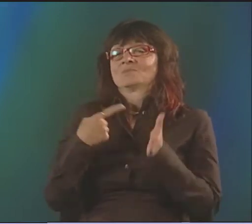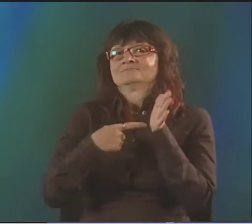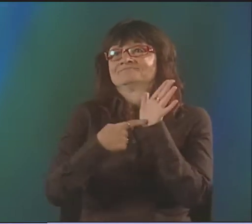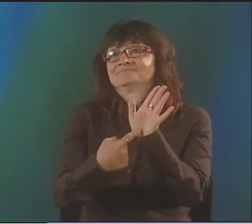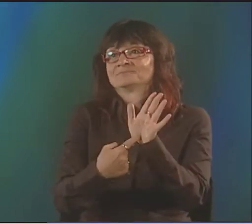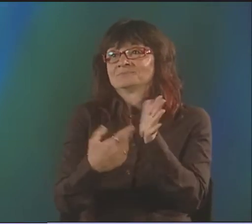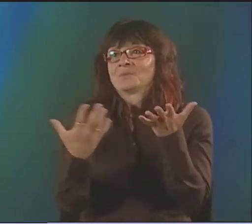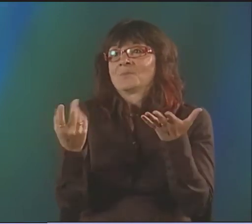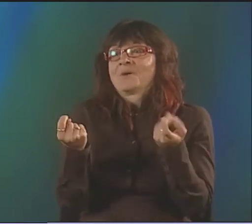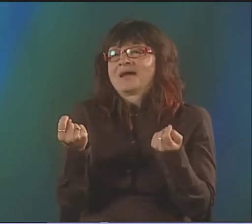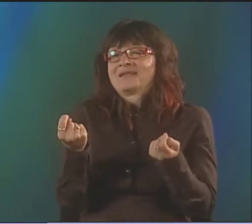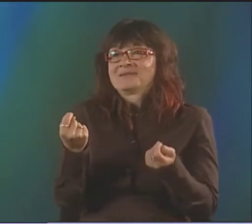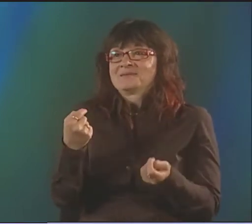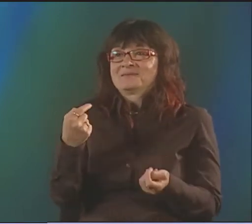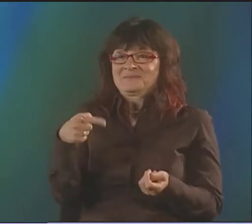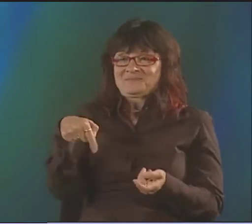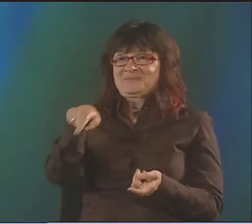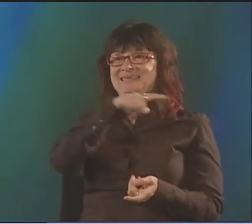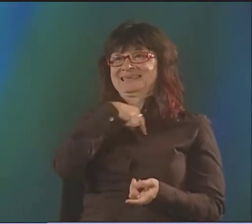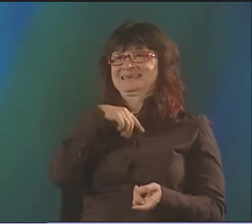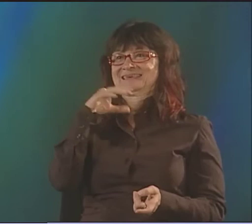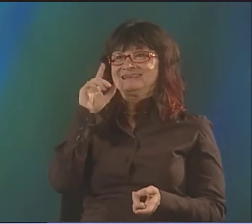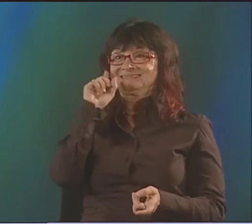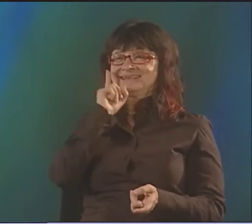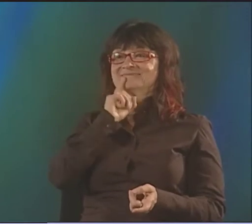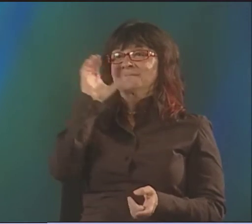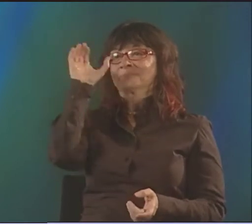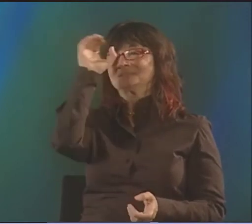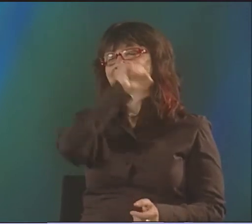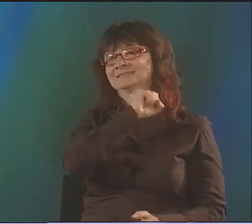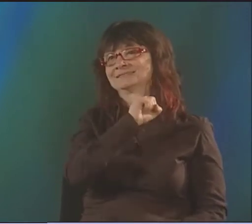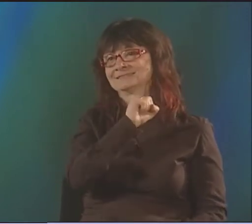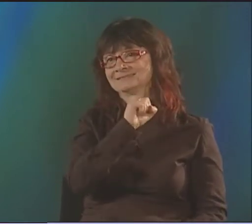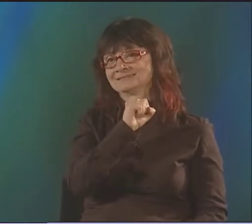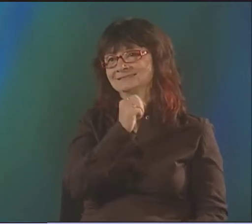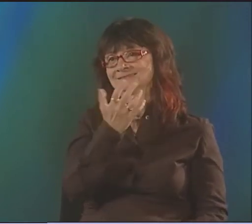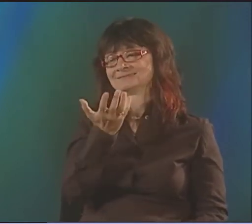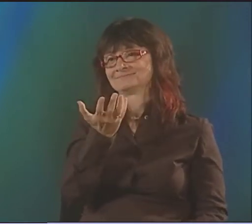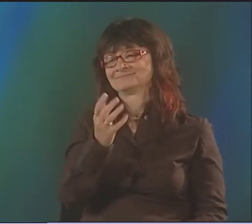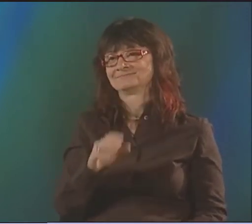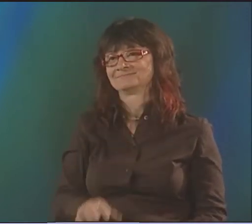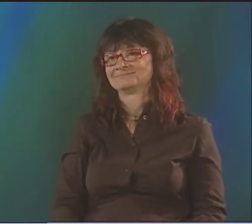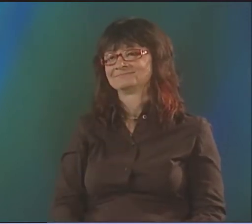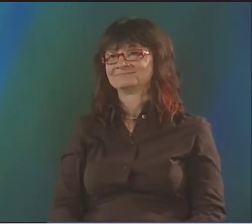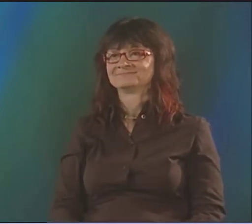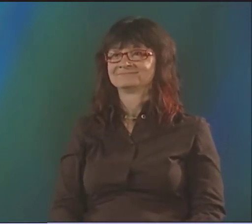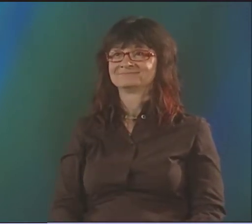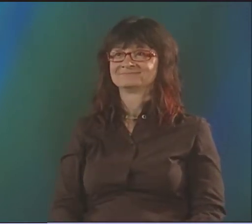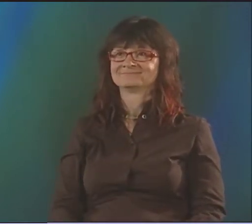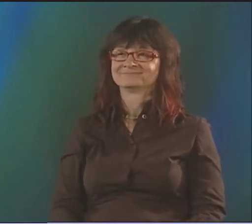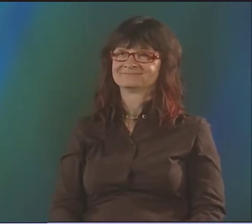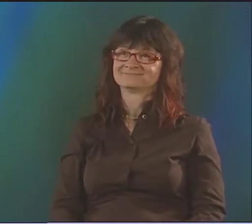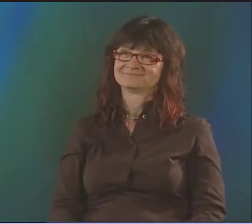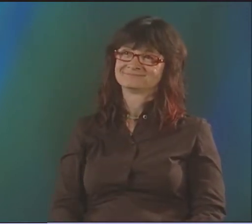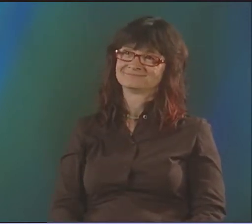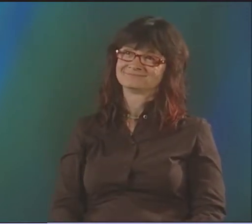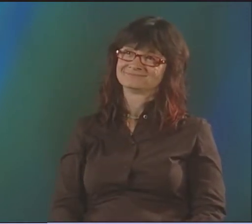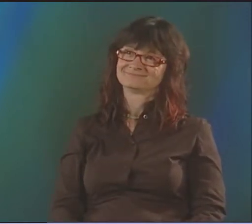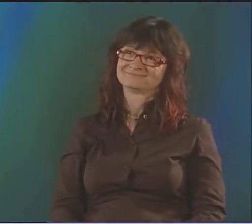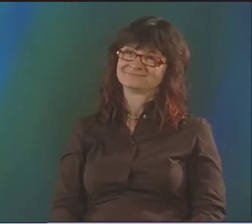IT'S NOT MY RESPONSIBILITY, NO, BUT SOMETHING I TRY TO DO. AND I FEEL THAT--I DON'T KNOW-- IT'S IMPORTANT TO SHOW